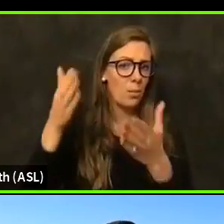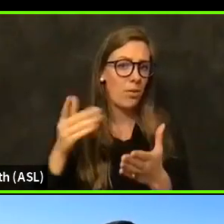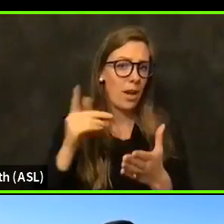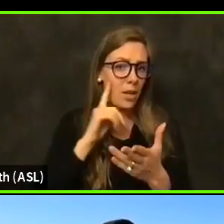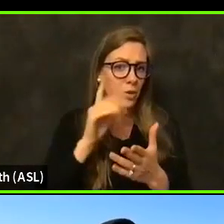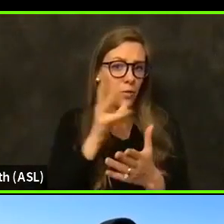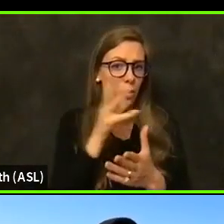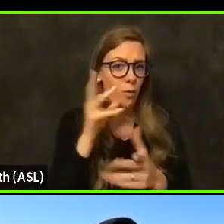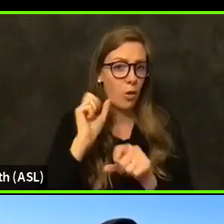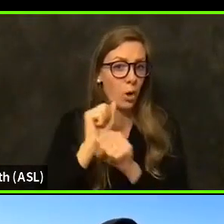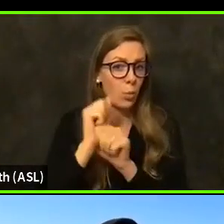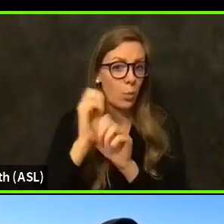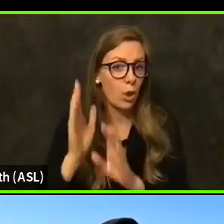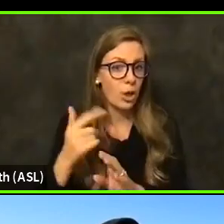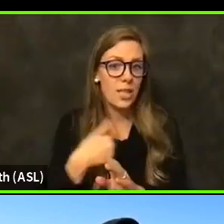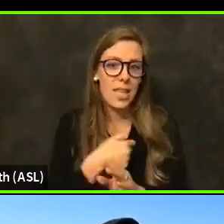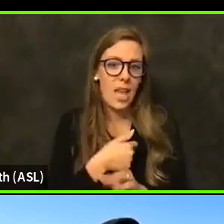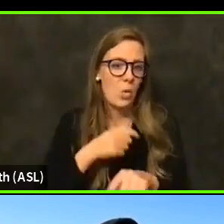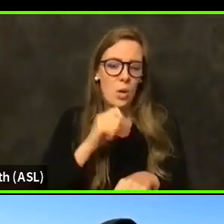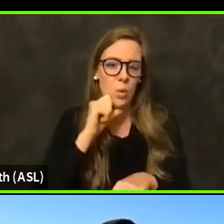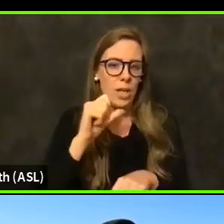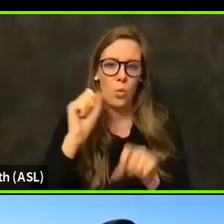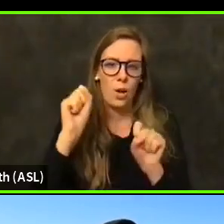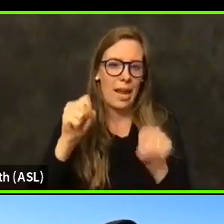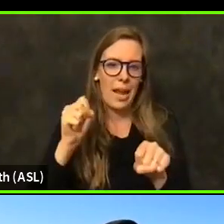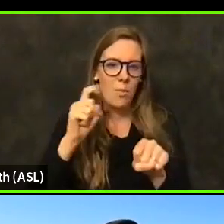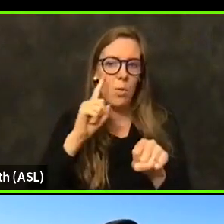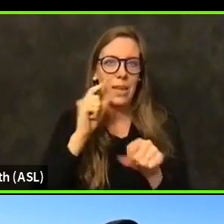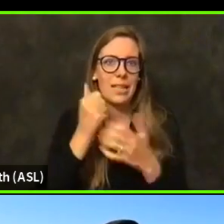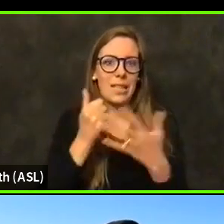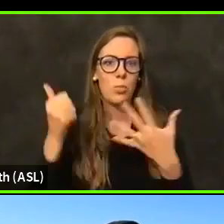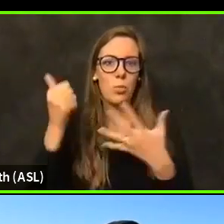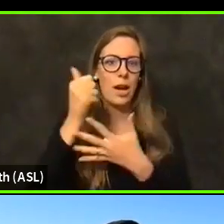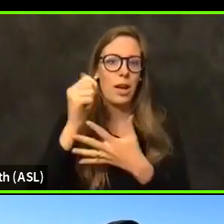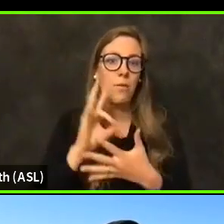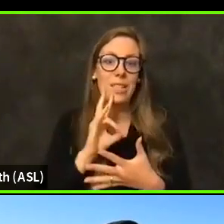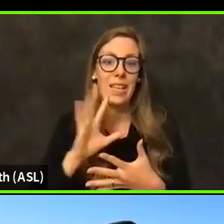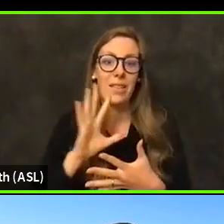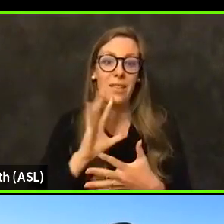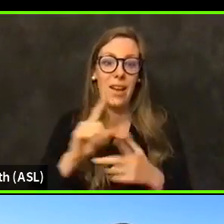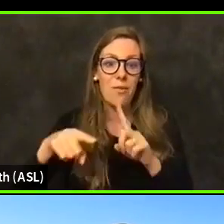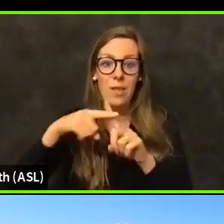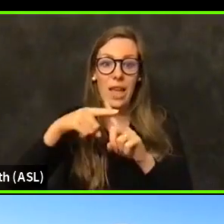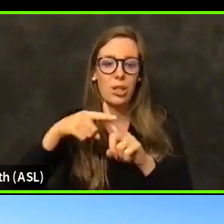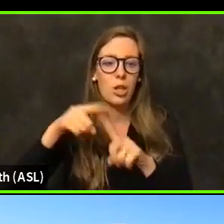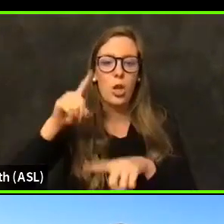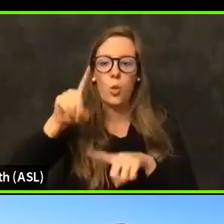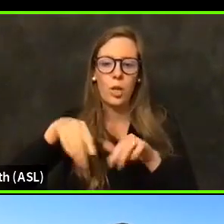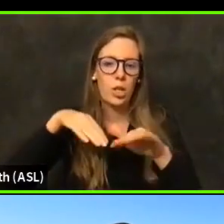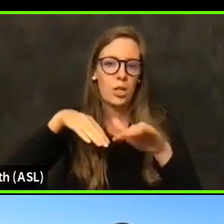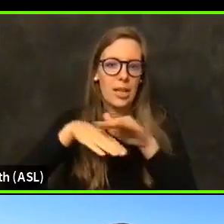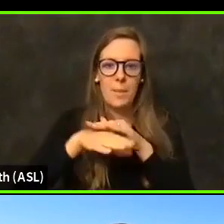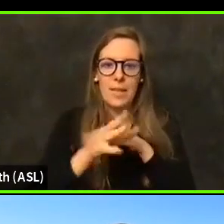And we really weren't able to because of the priority for seventy five plus move into that farm worker category until recently.